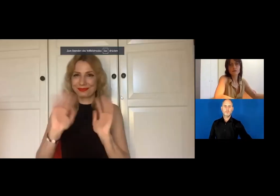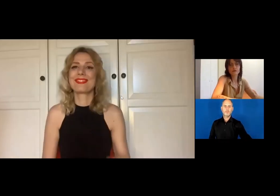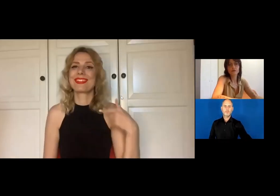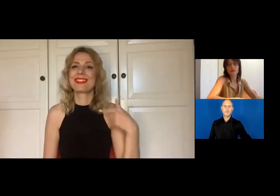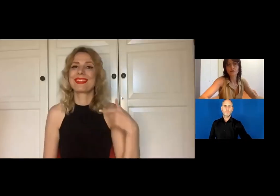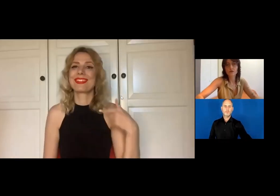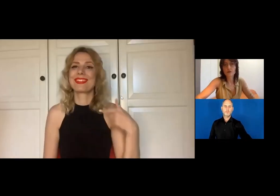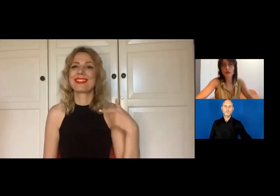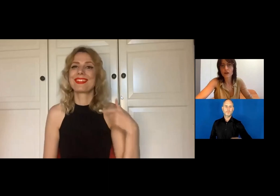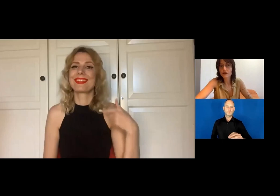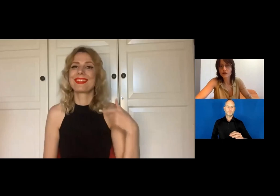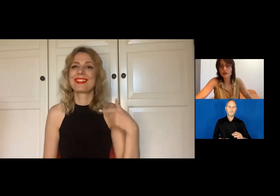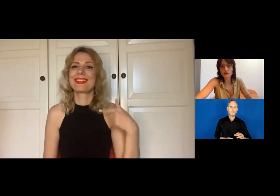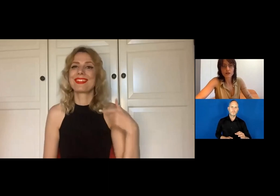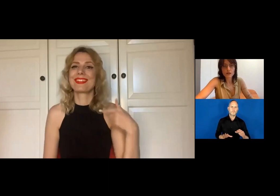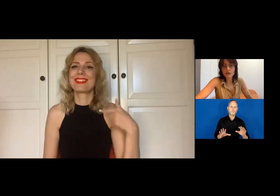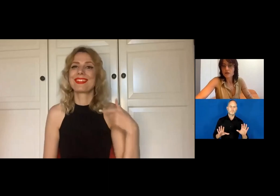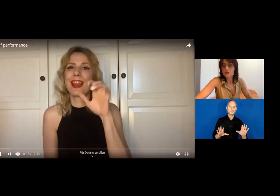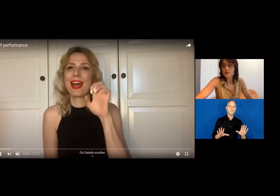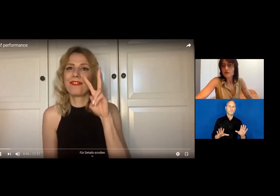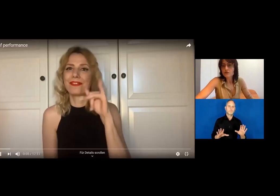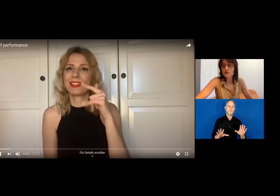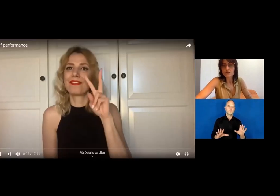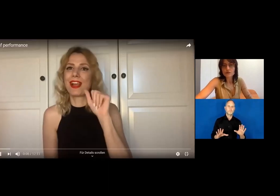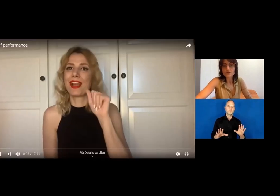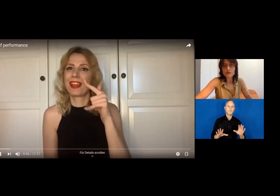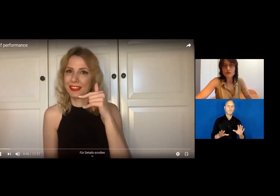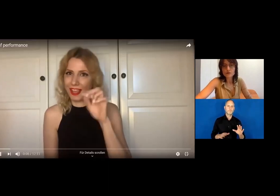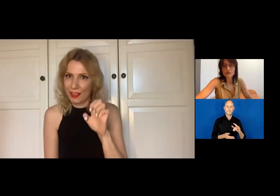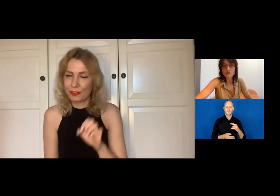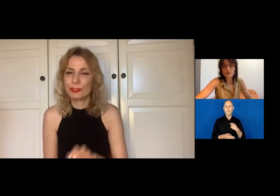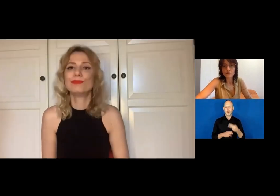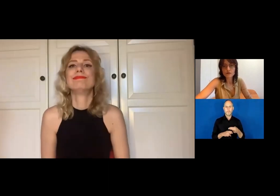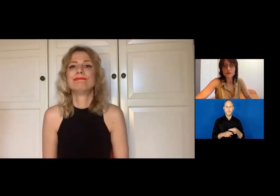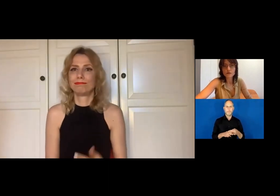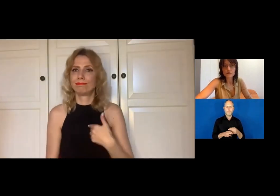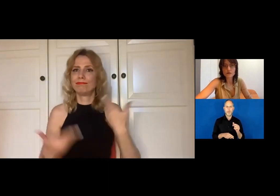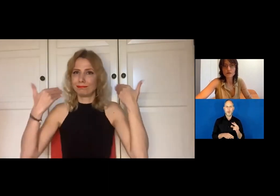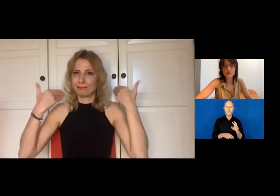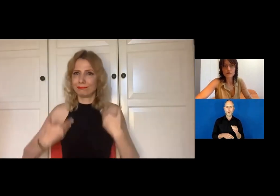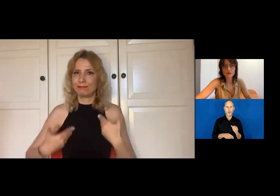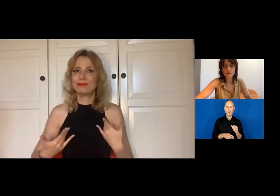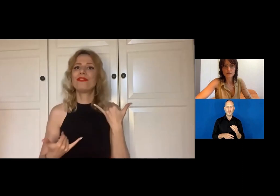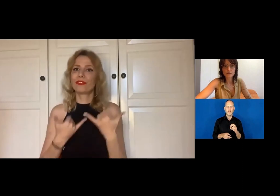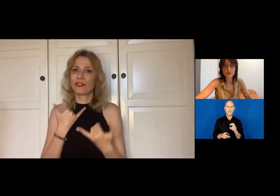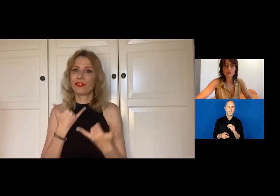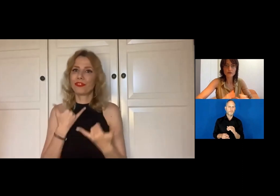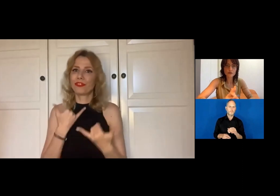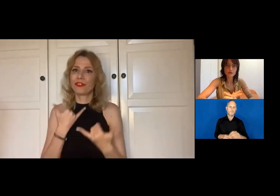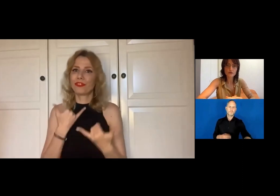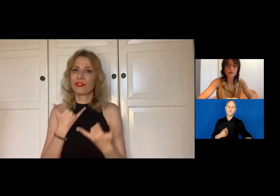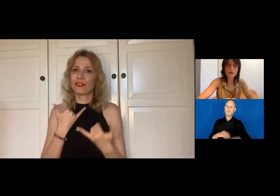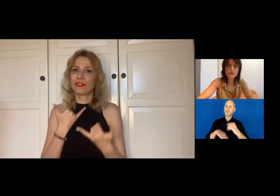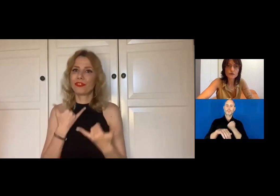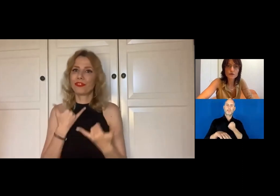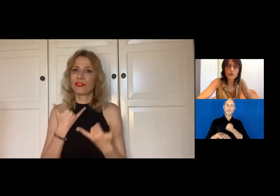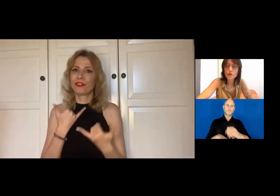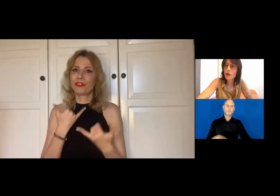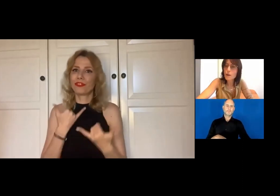Laura Valyte: Hello everyone. My name is Laura Valyte. I am a white woman...